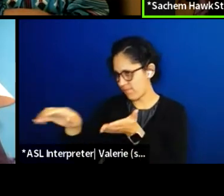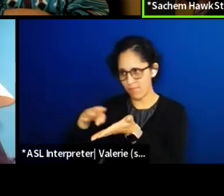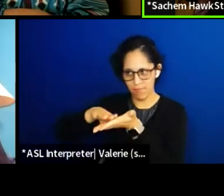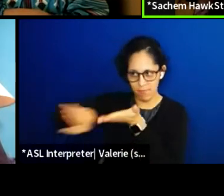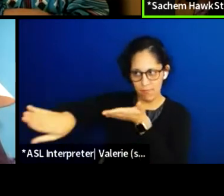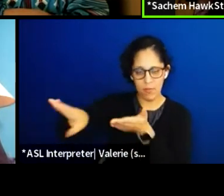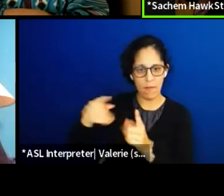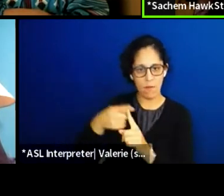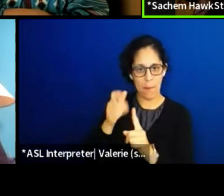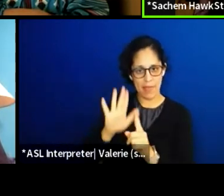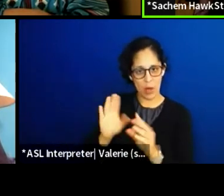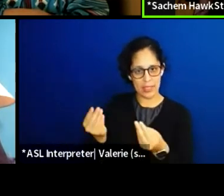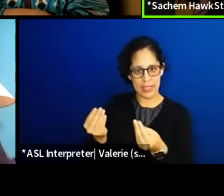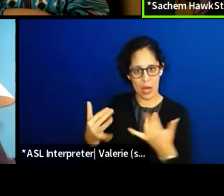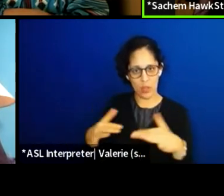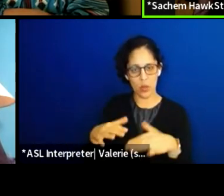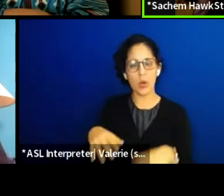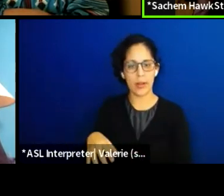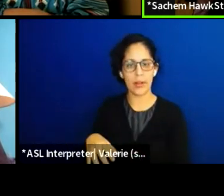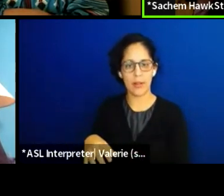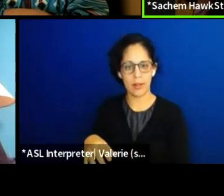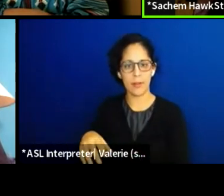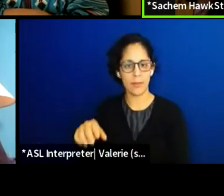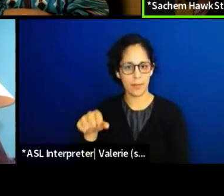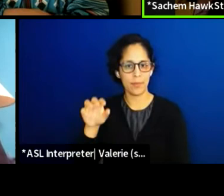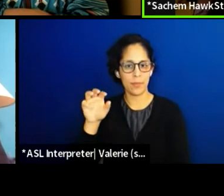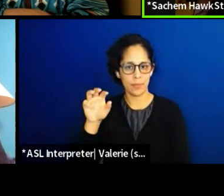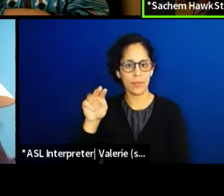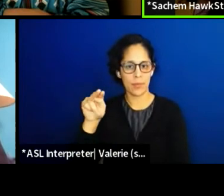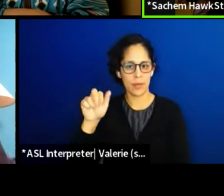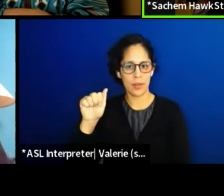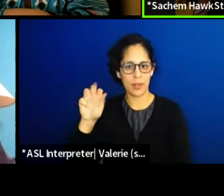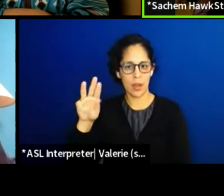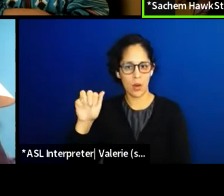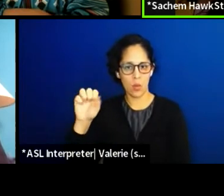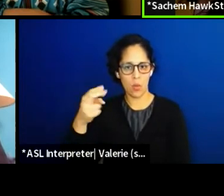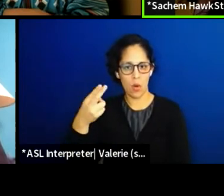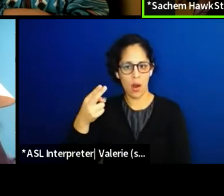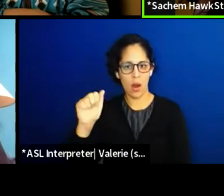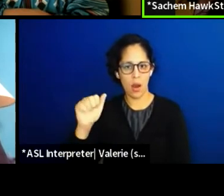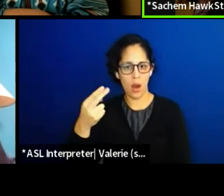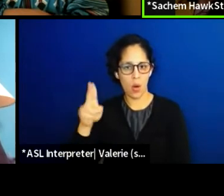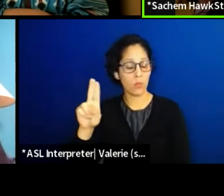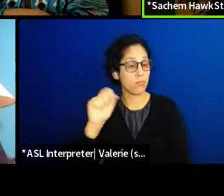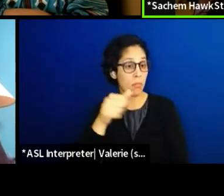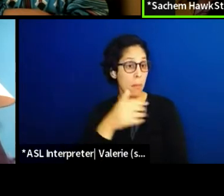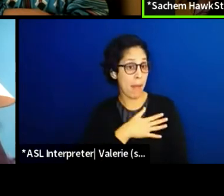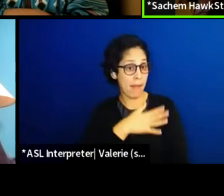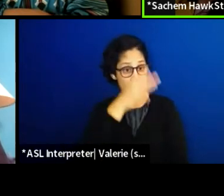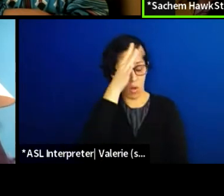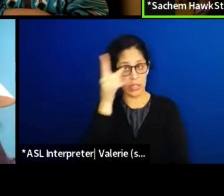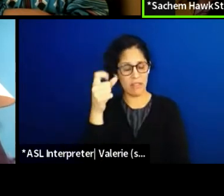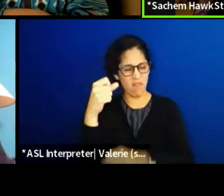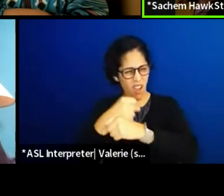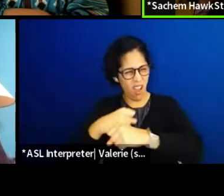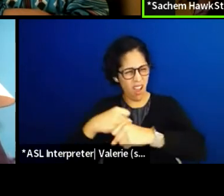My father was the one to fight so hard, and I feel so proud because when he tells this he surprised